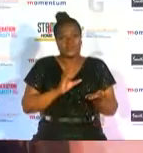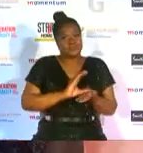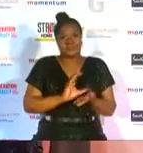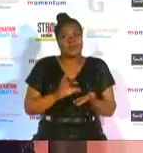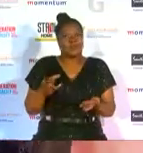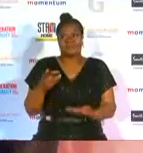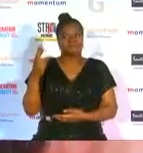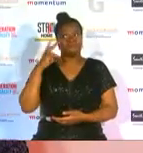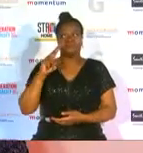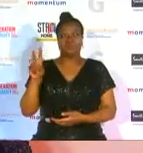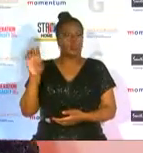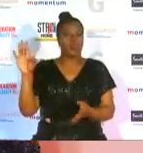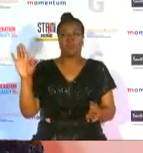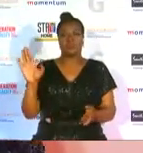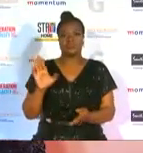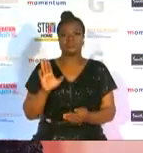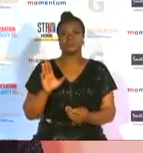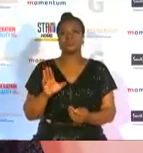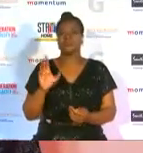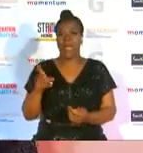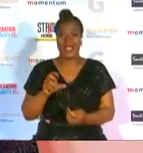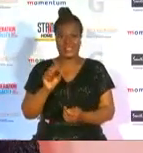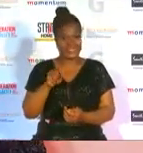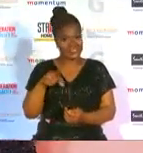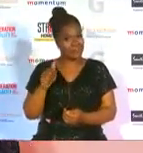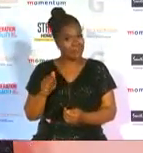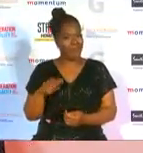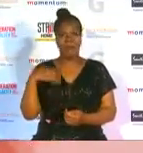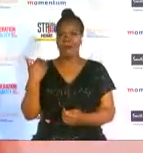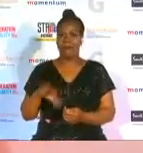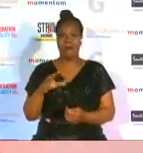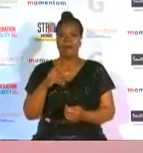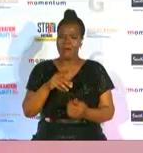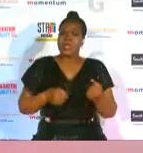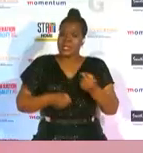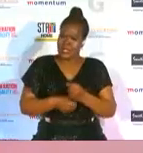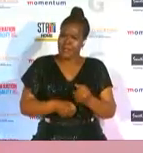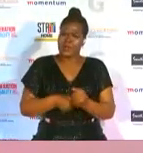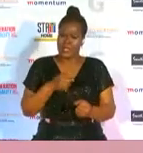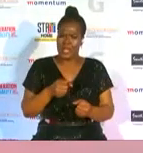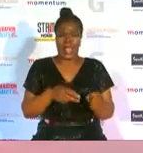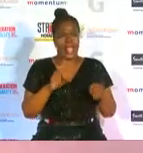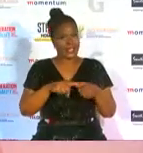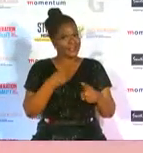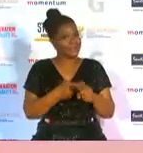a glance at women's sports spa has completely immersed itself and set a remarkable example for other brands